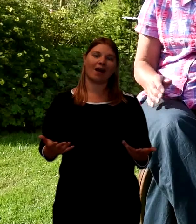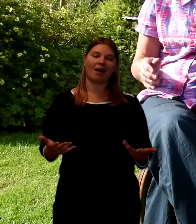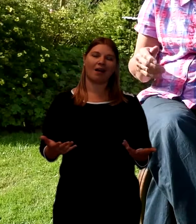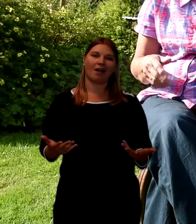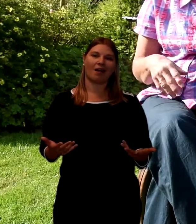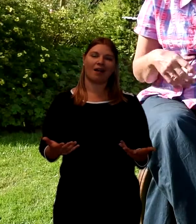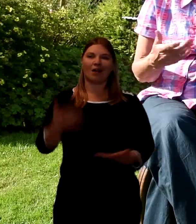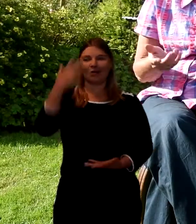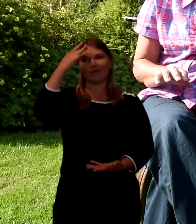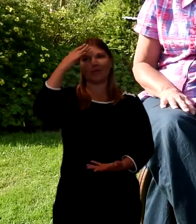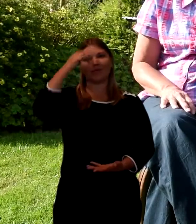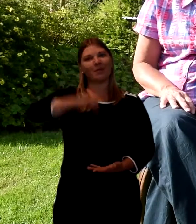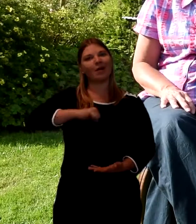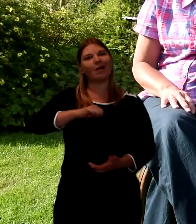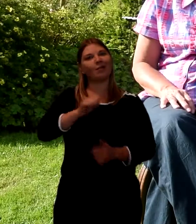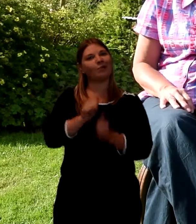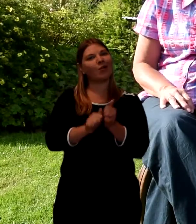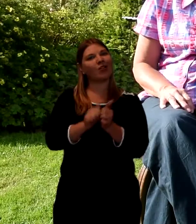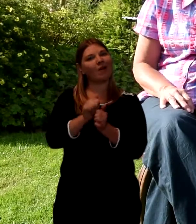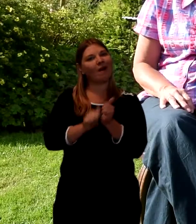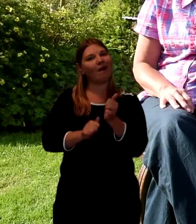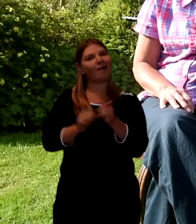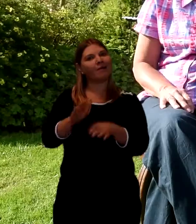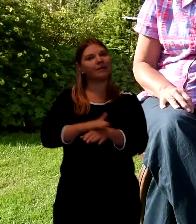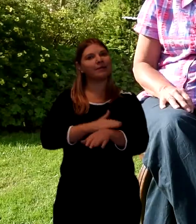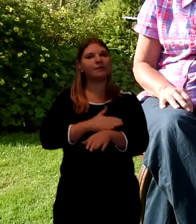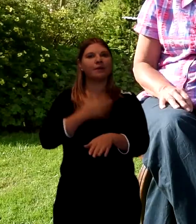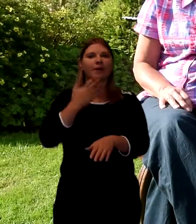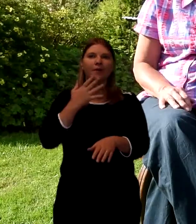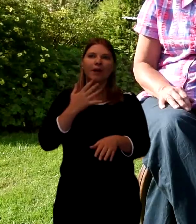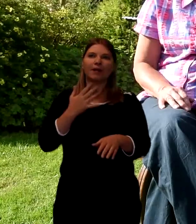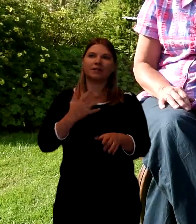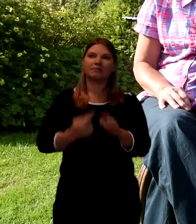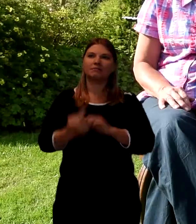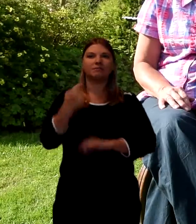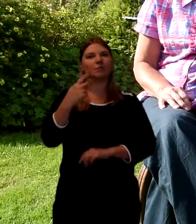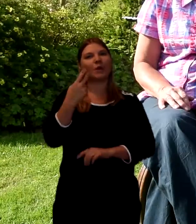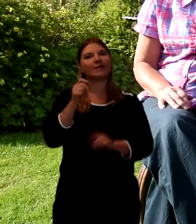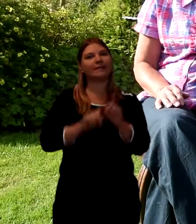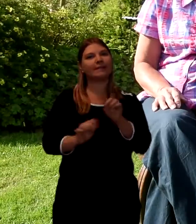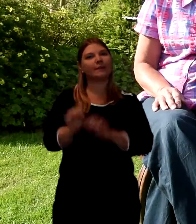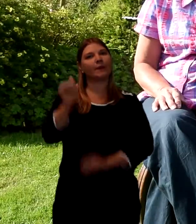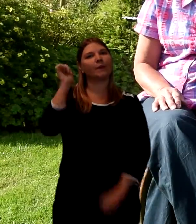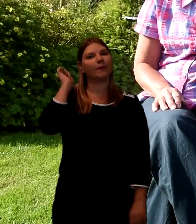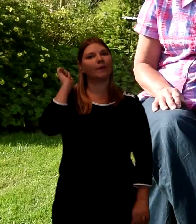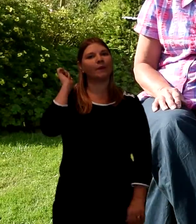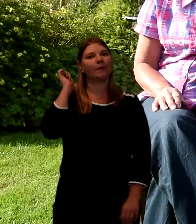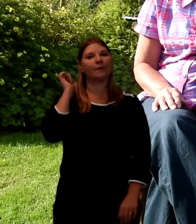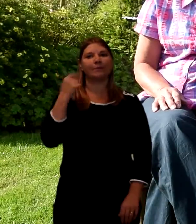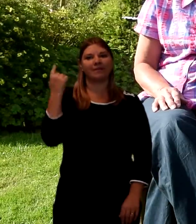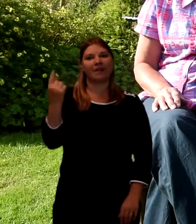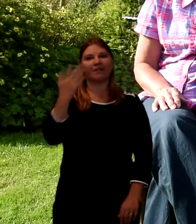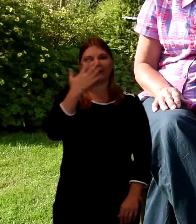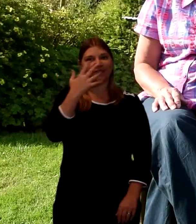I'm just reminiscing about my brother. He died um 20 years ago and he was 53.